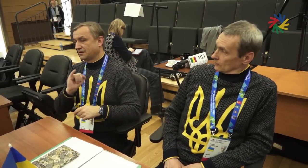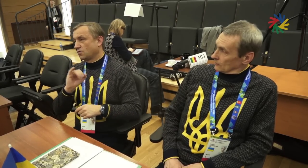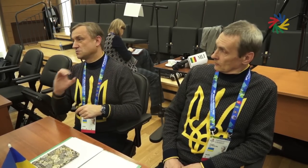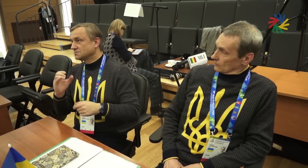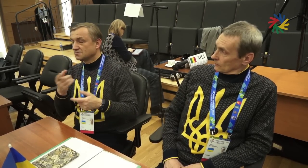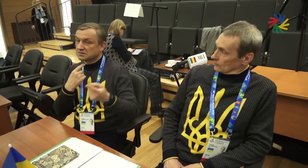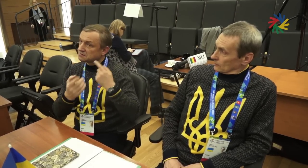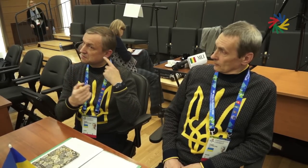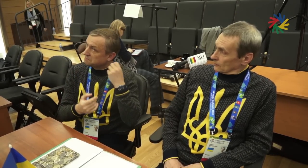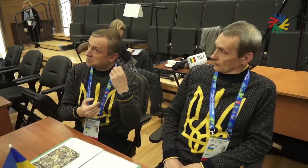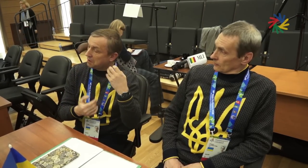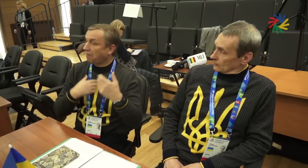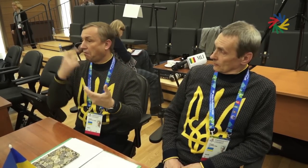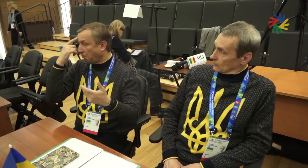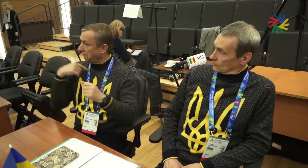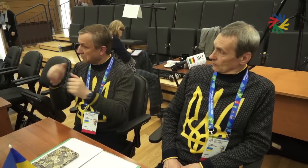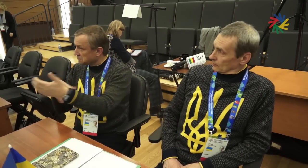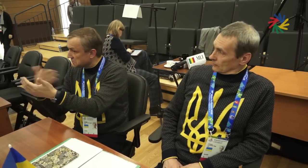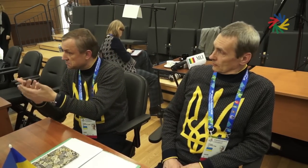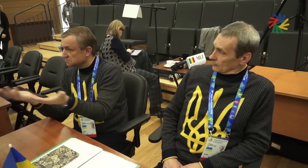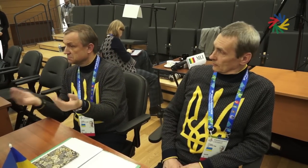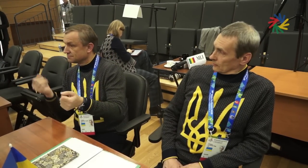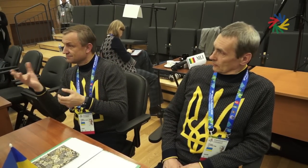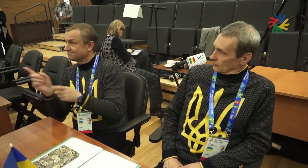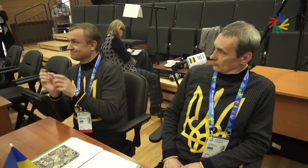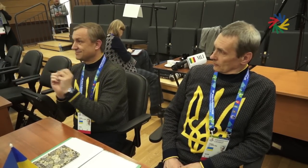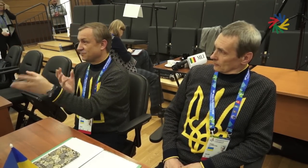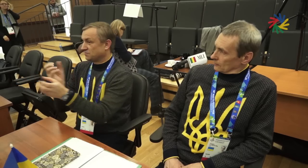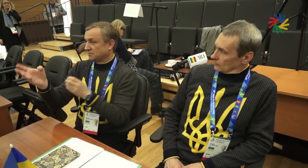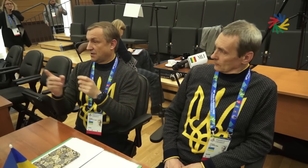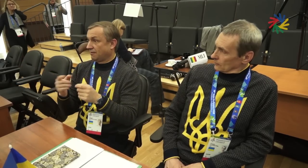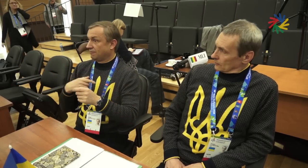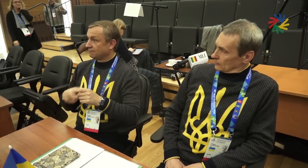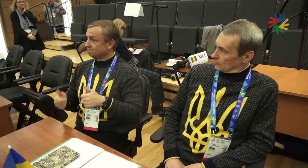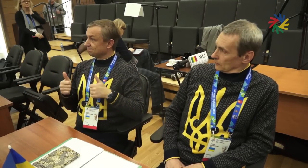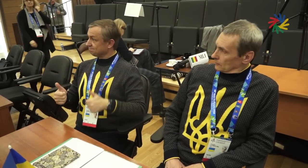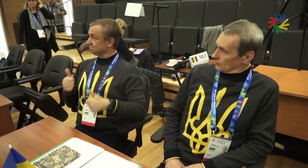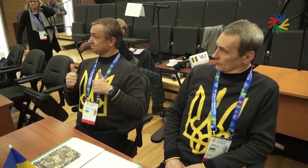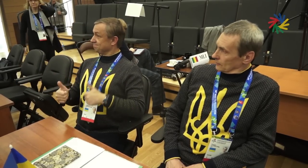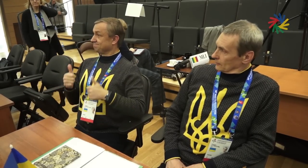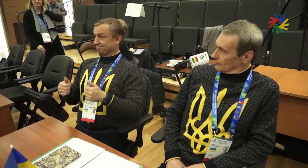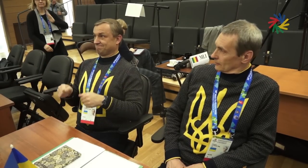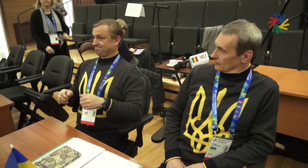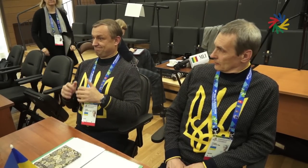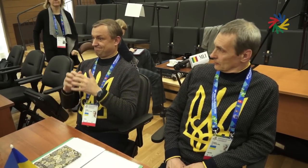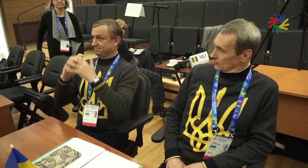ICSD board could be open to our input and feedback. Through this relationship we could grow stronger.